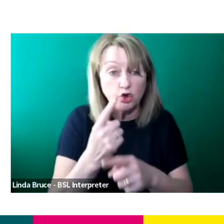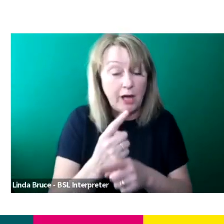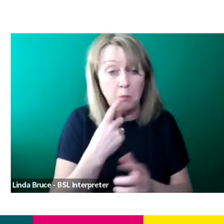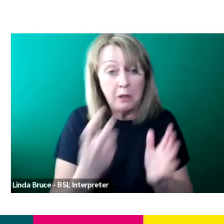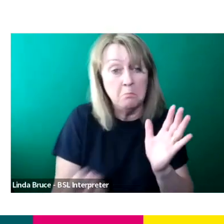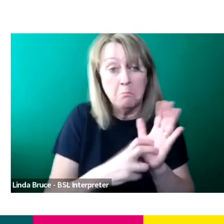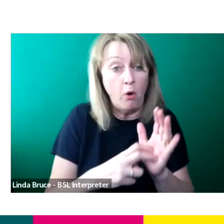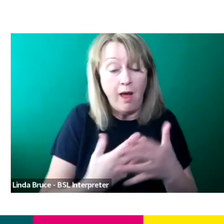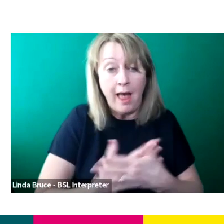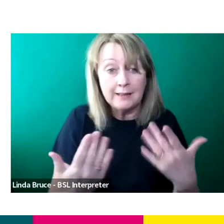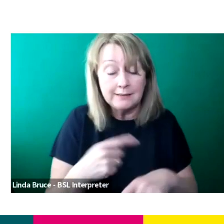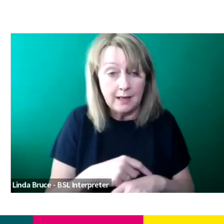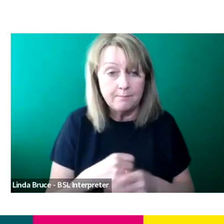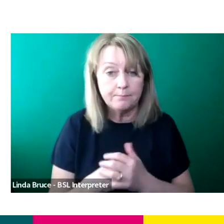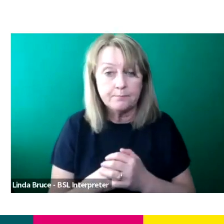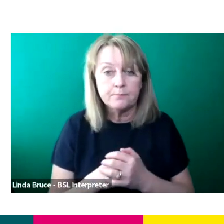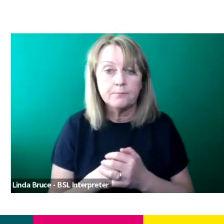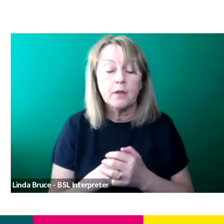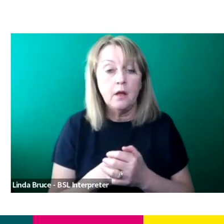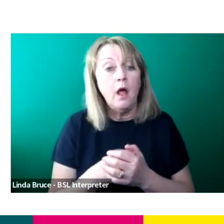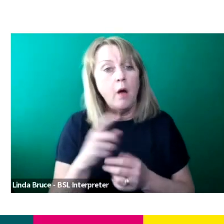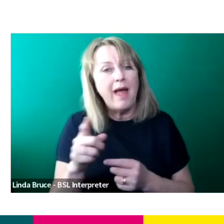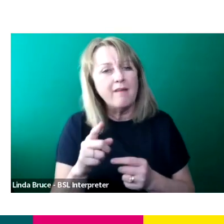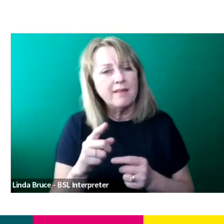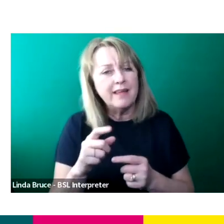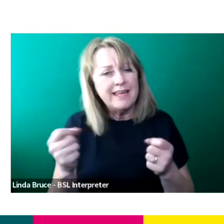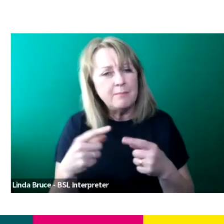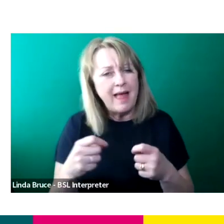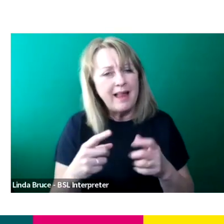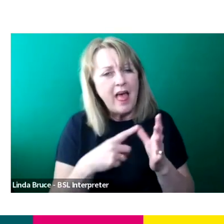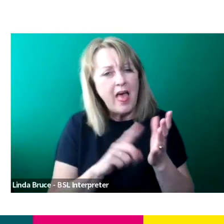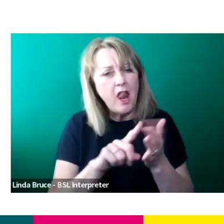And we also have a email alerts mailing list, so that goes out every Monday and it's just